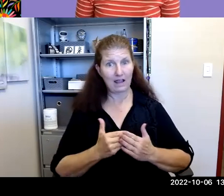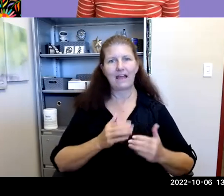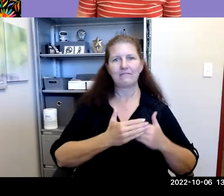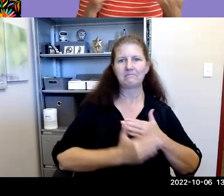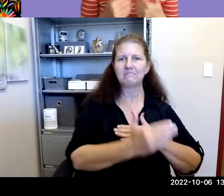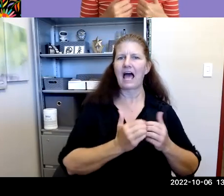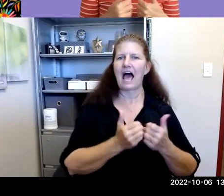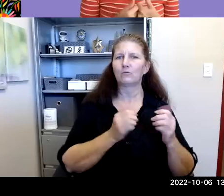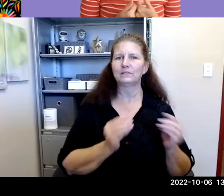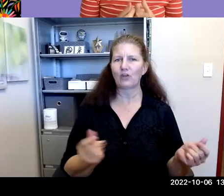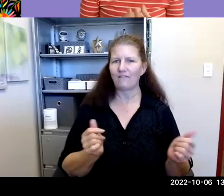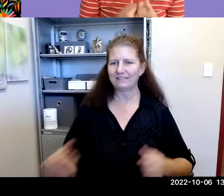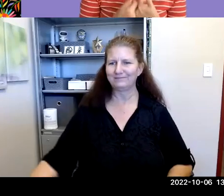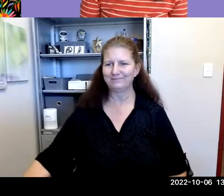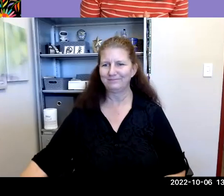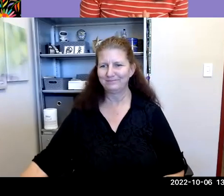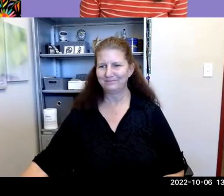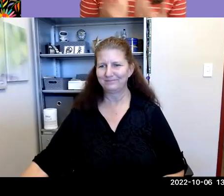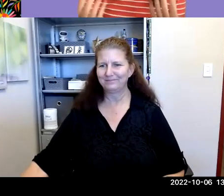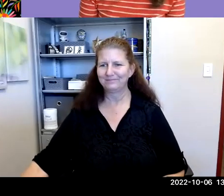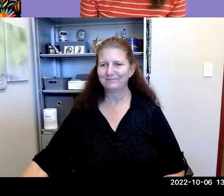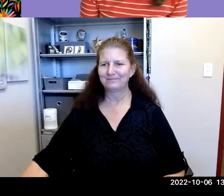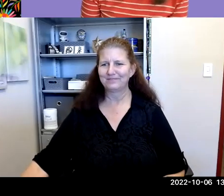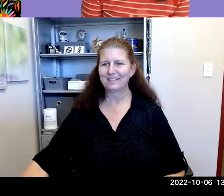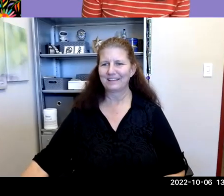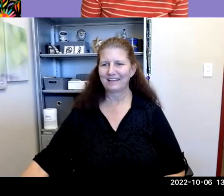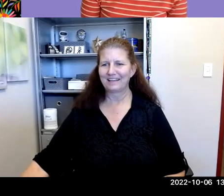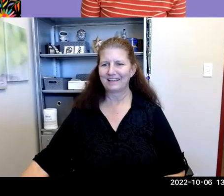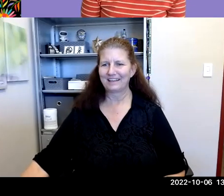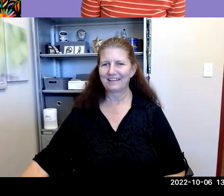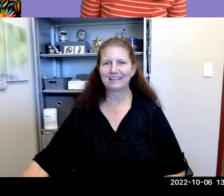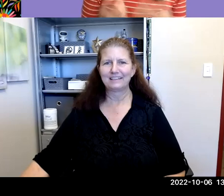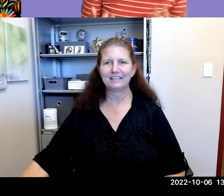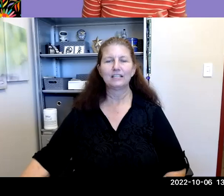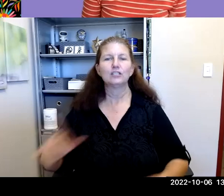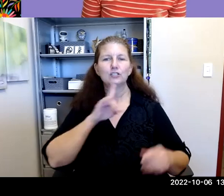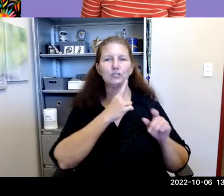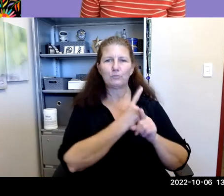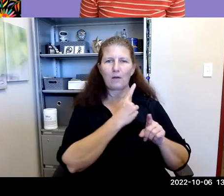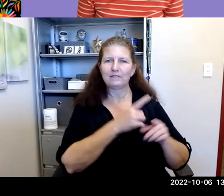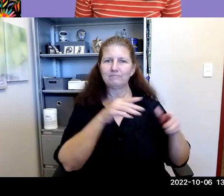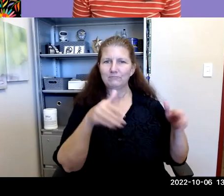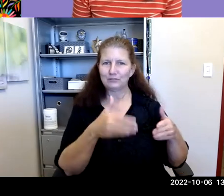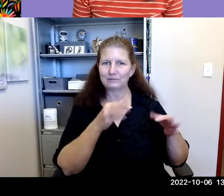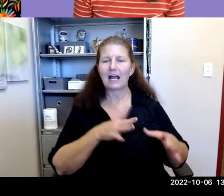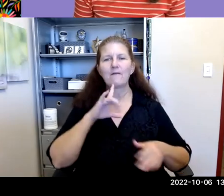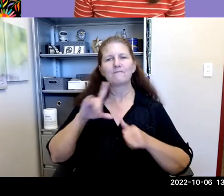Heather McCarty: But before I hand things off to my co-director to properly introduce our speaker today, I want to share the lit and centers mission statement.